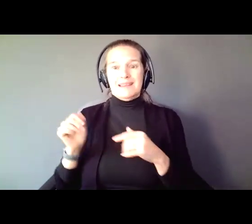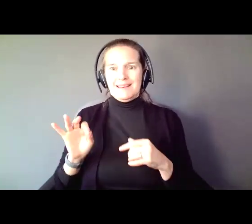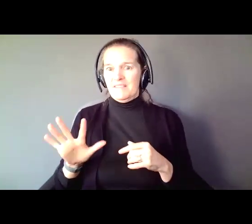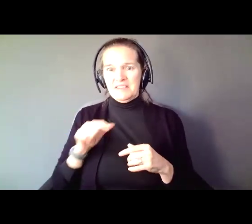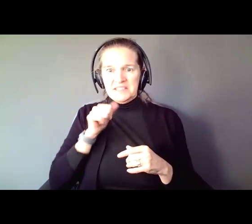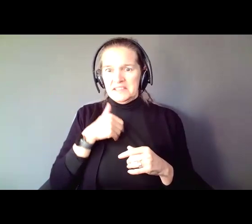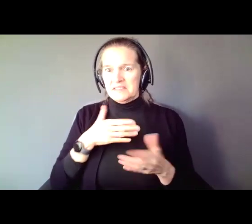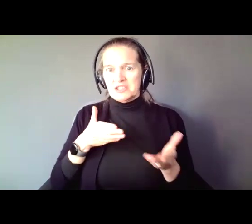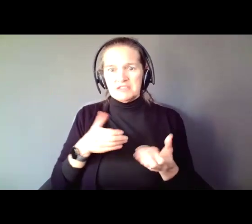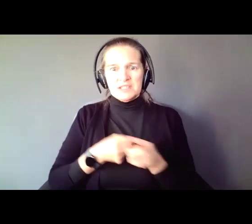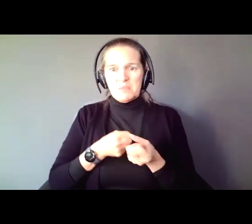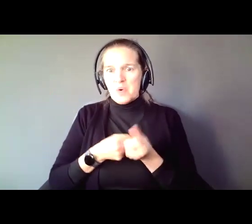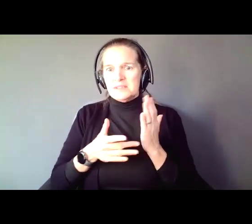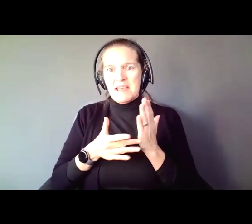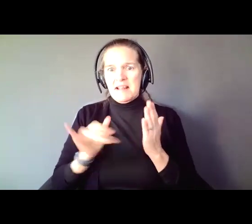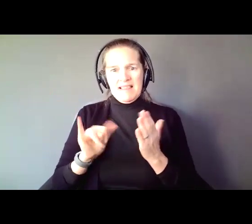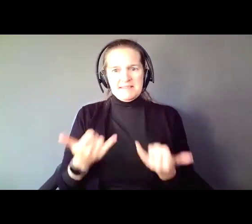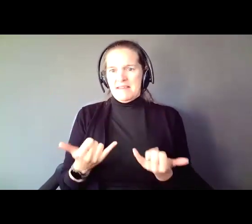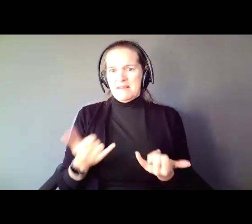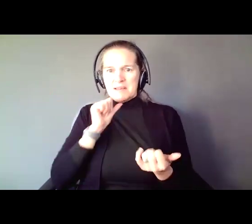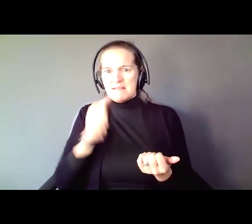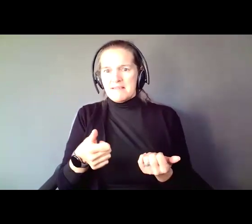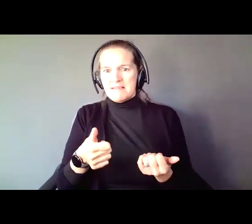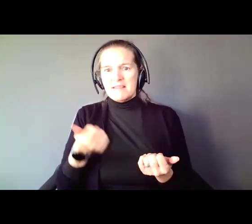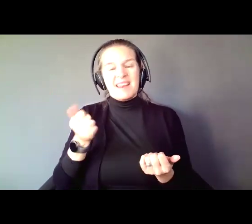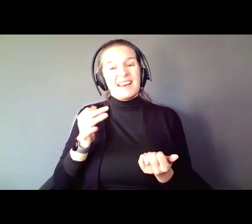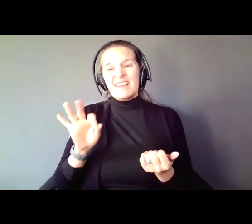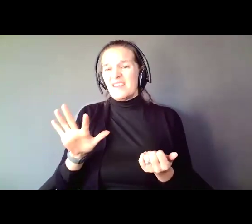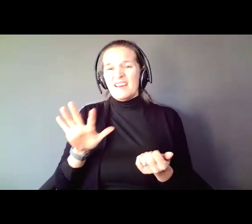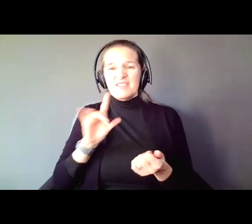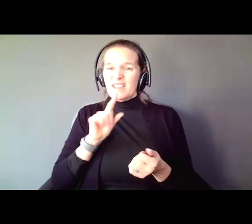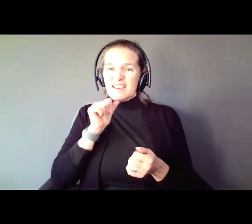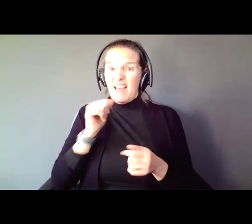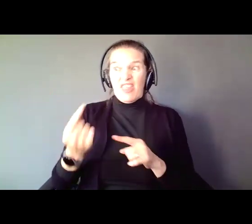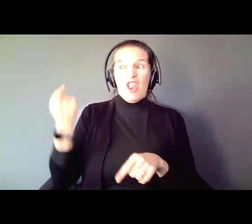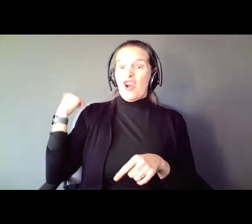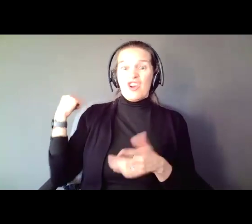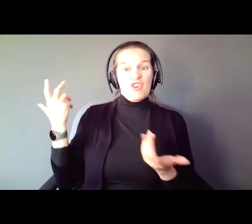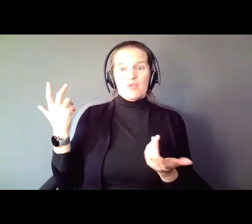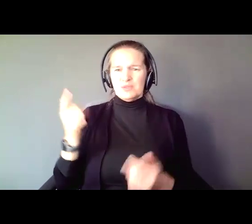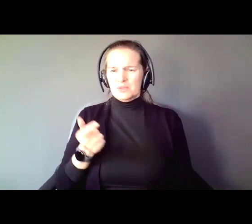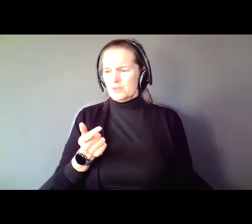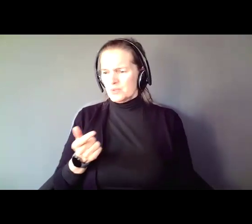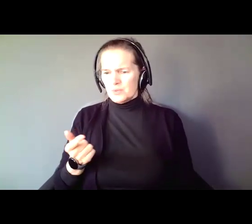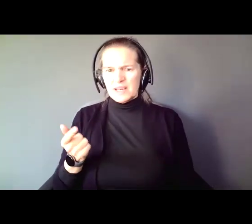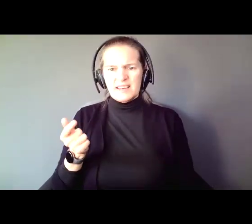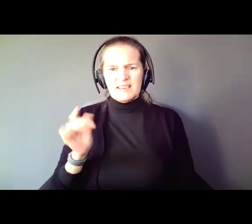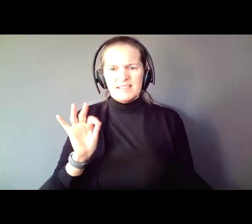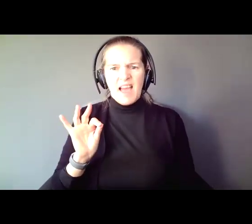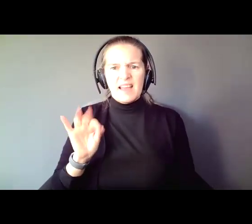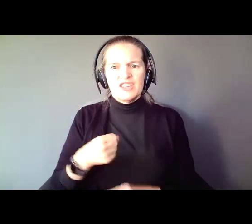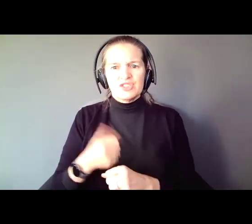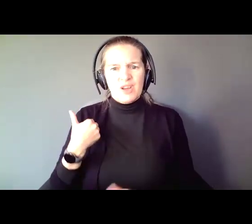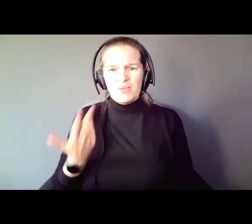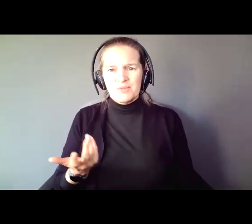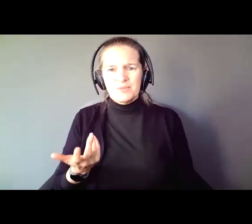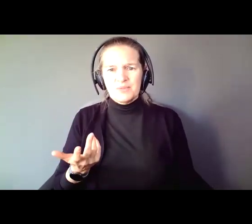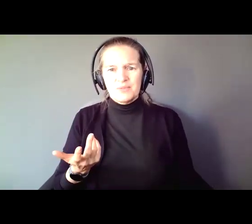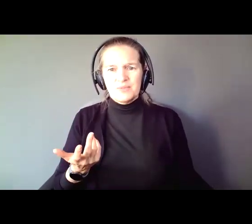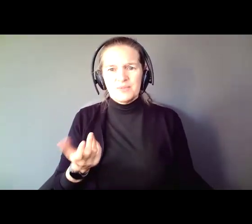In 1995 we didn't have services and supports like we do now. Technology like we do now. 1995 wasn't that long ago. Its only 28-29 years, right?